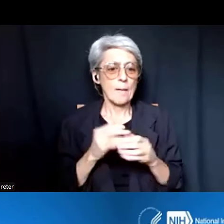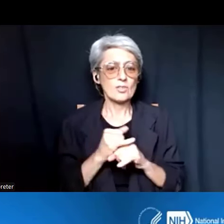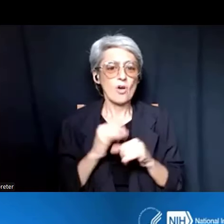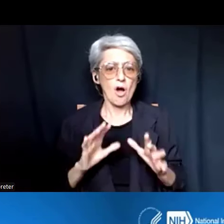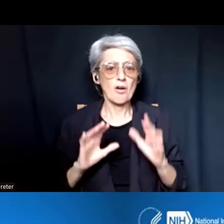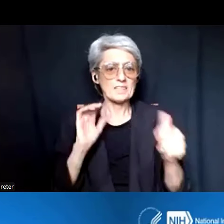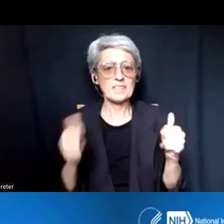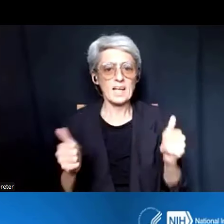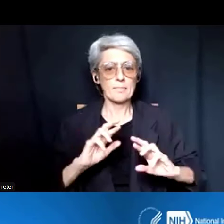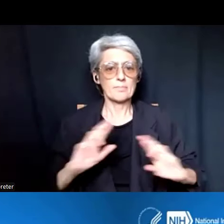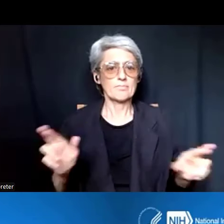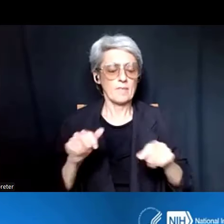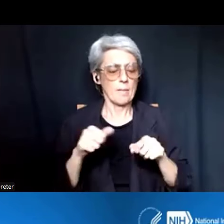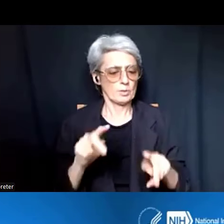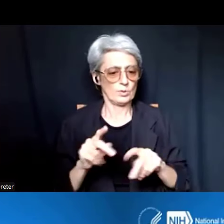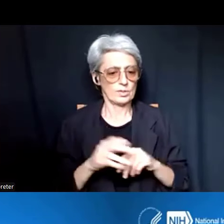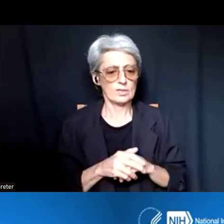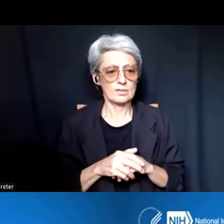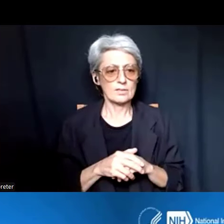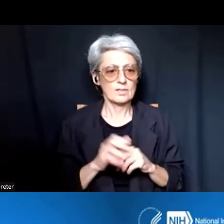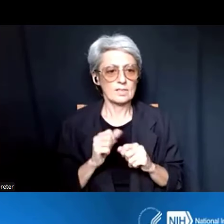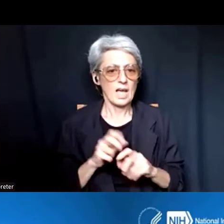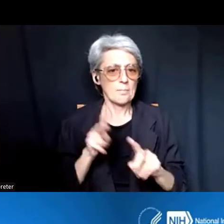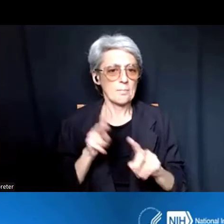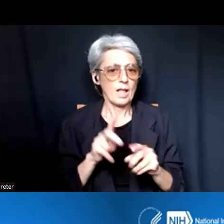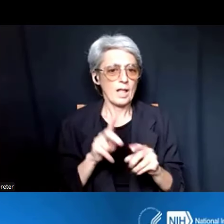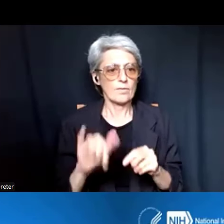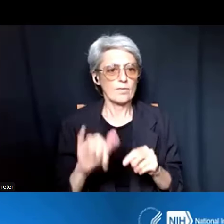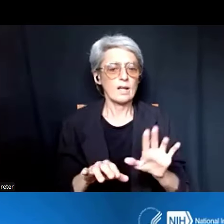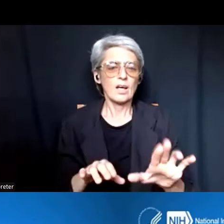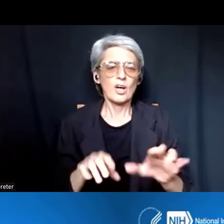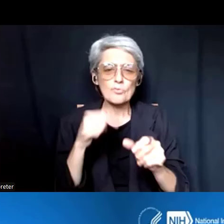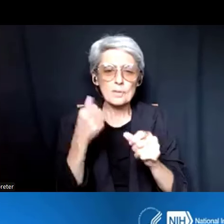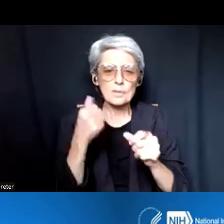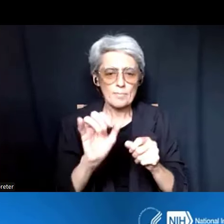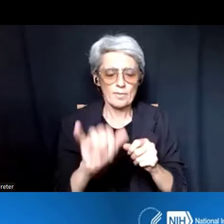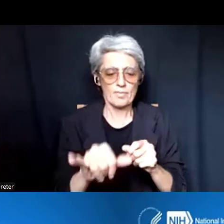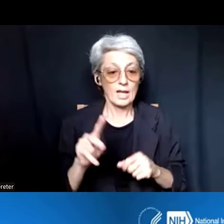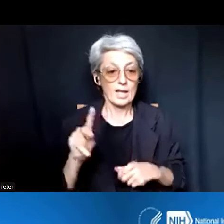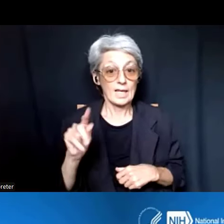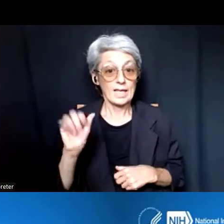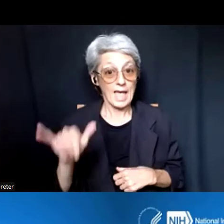Dr. Kenneth Gibbs: Mm-hmm. Dr. Ericka Boone: So, just really remember that. And also, Kenny did also indicate that there is